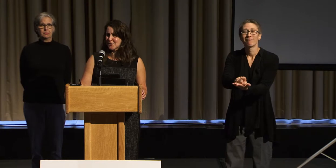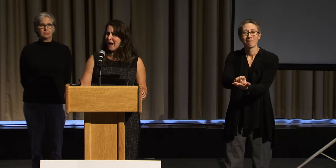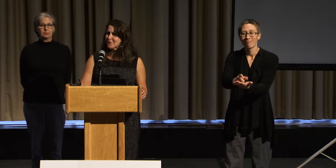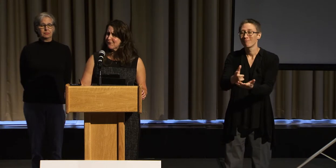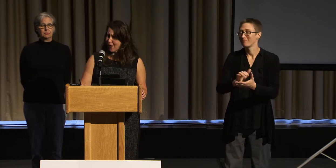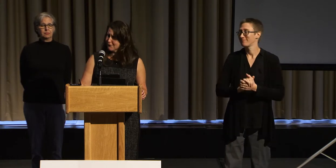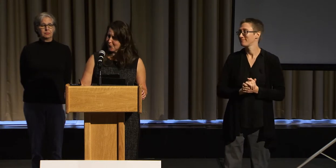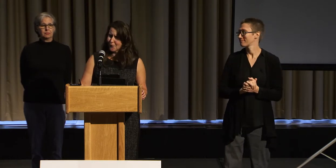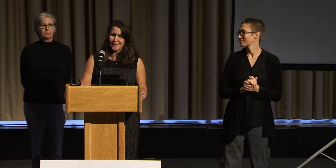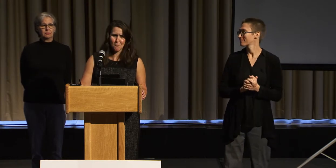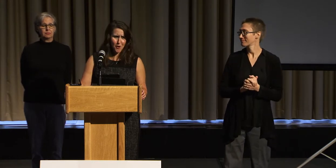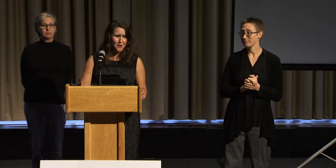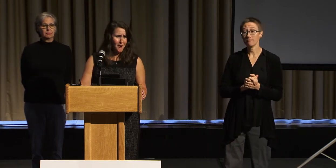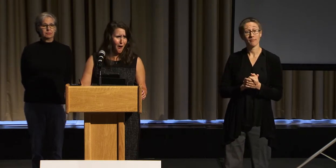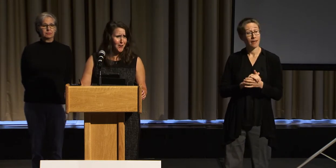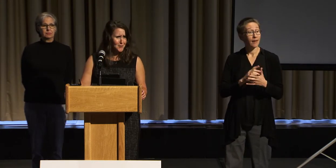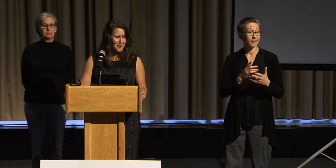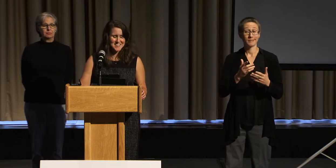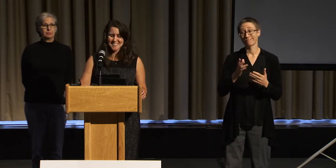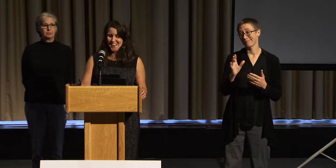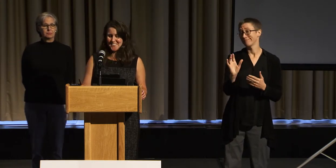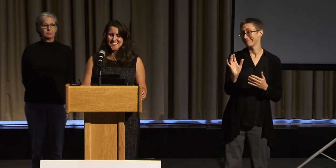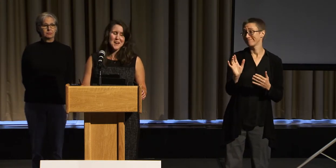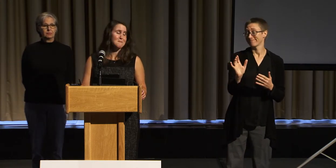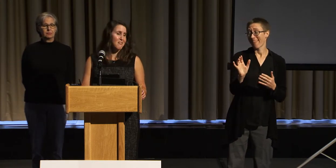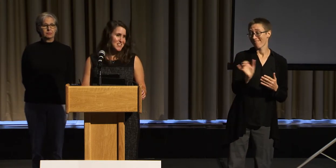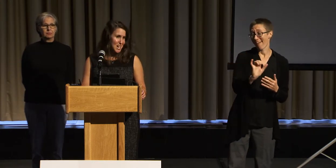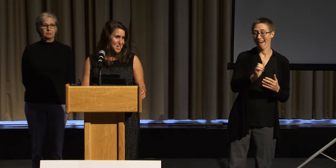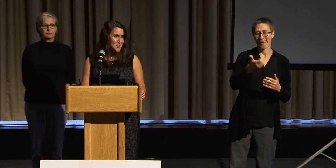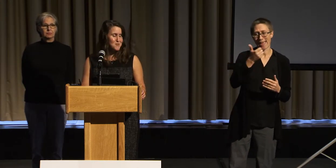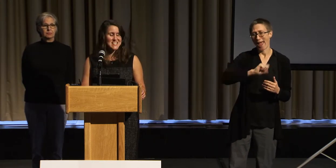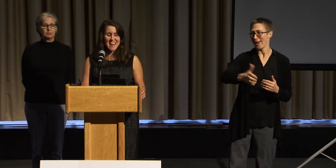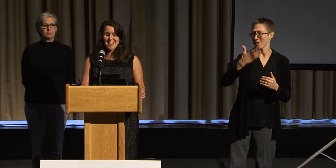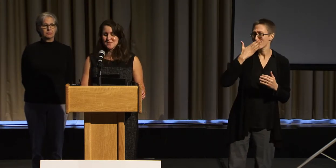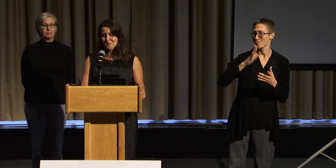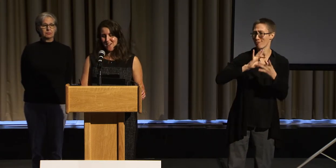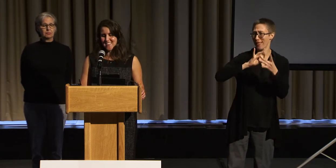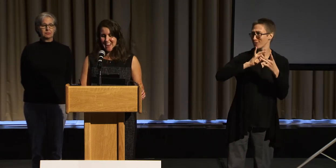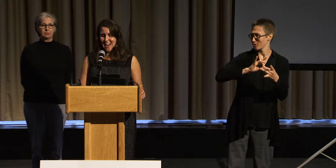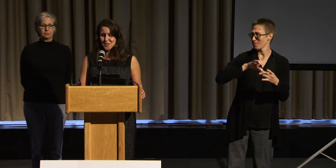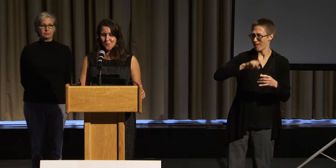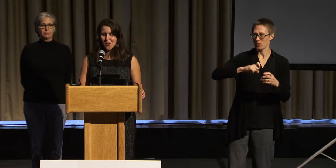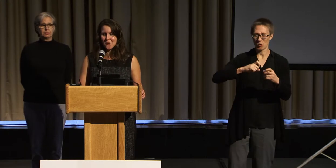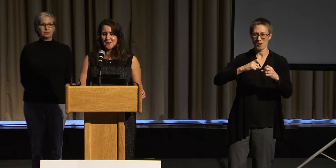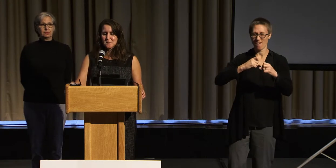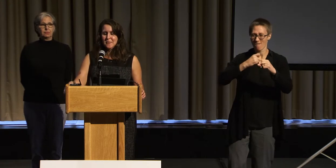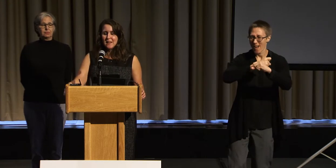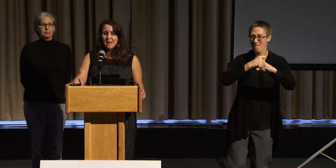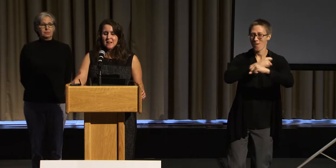you have to fight for and work hard on. So my relationship with dance was one that I had to work on.